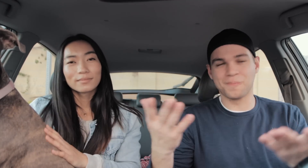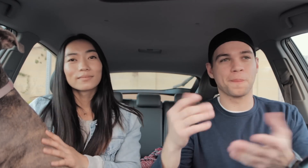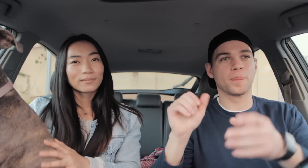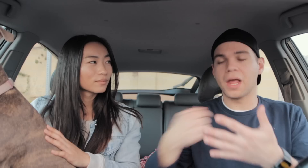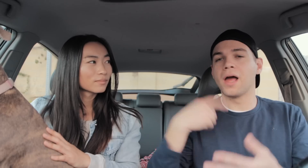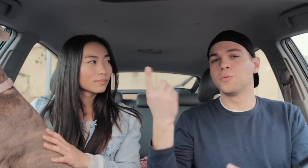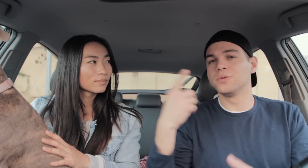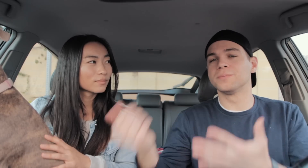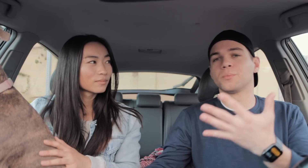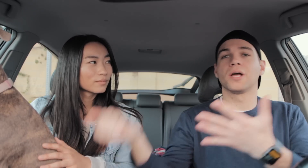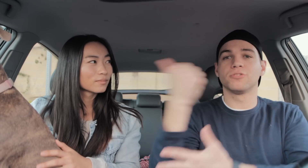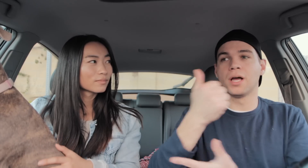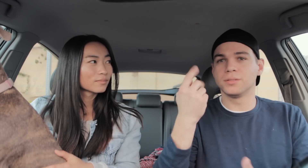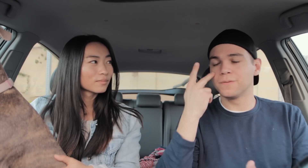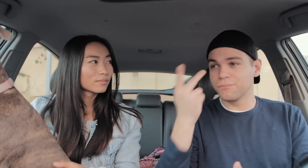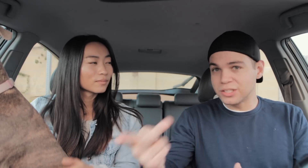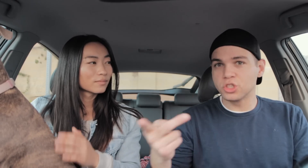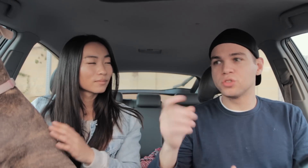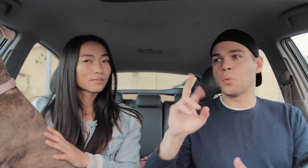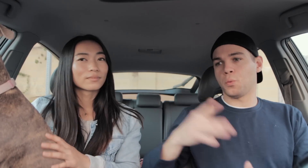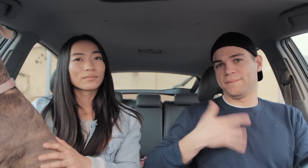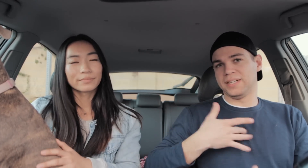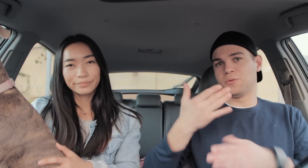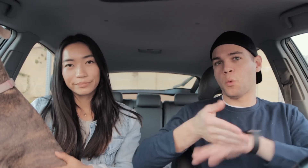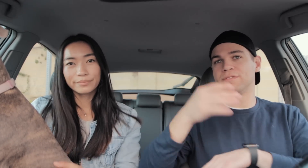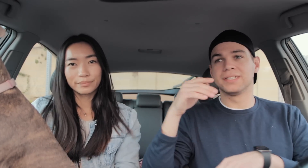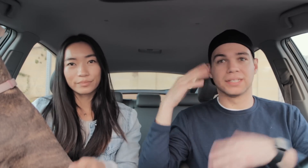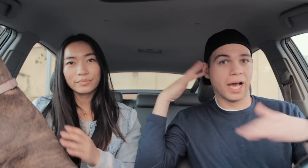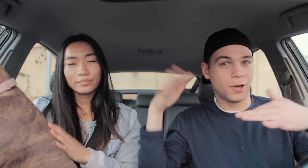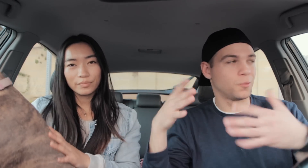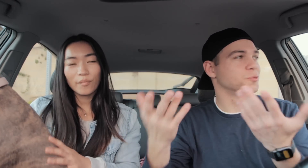I always prioritize vision or feeling over sound